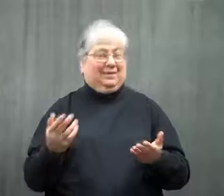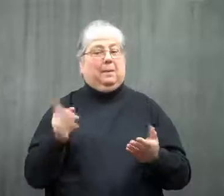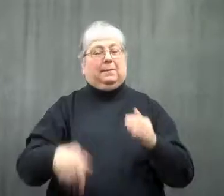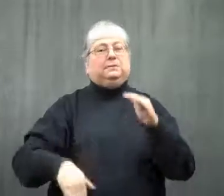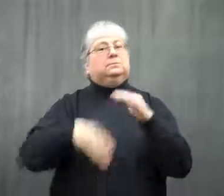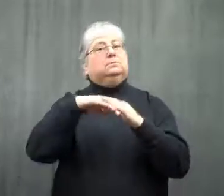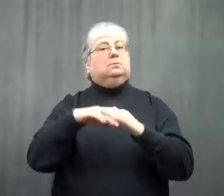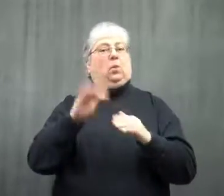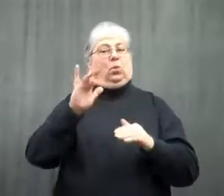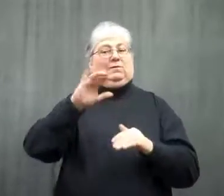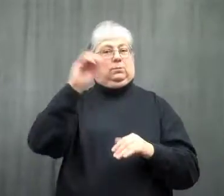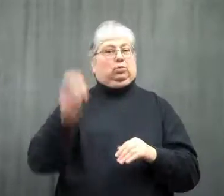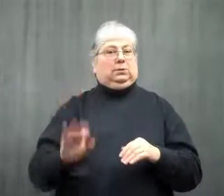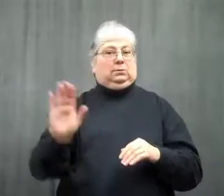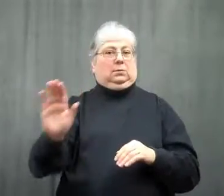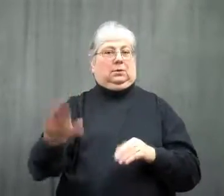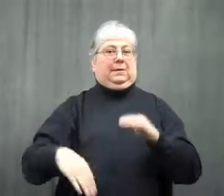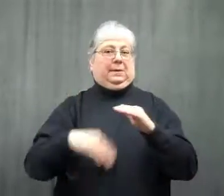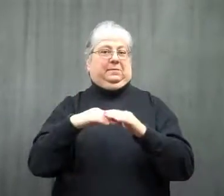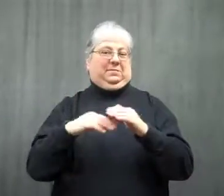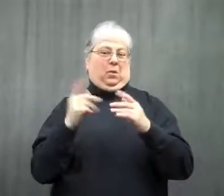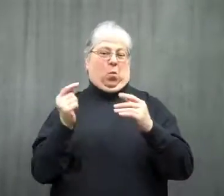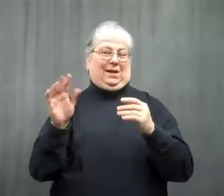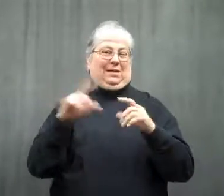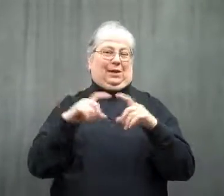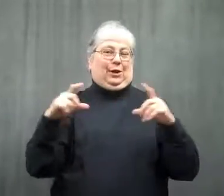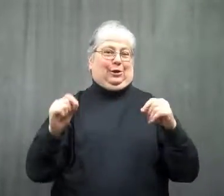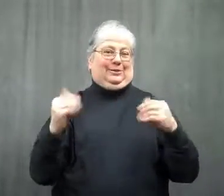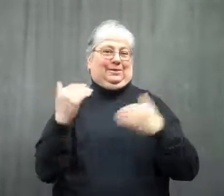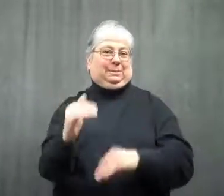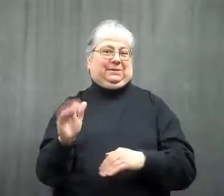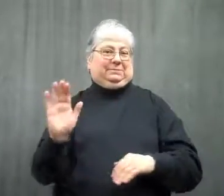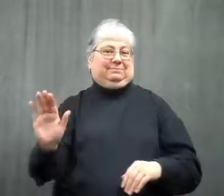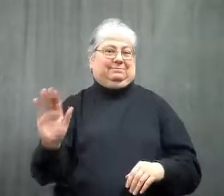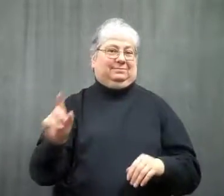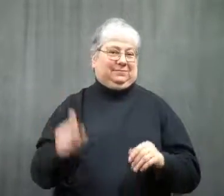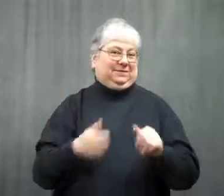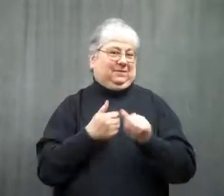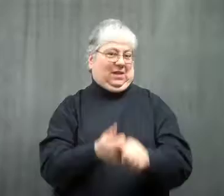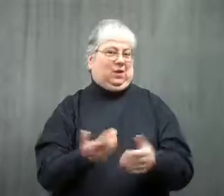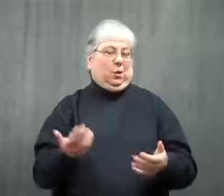that fee can only be up to 25% of the limit on the card.